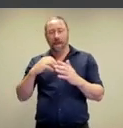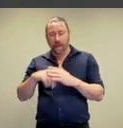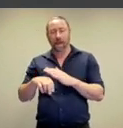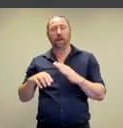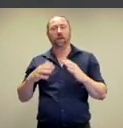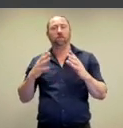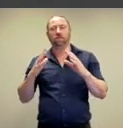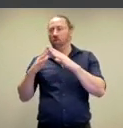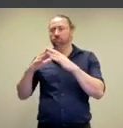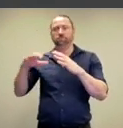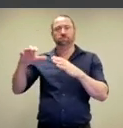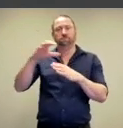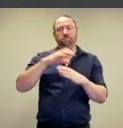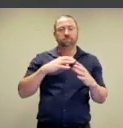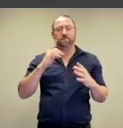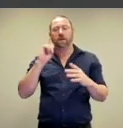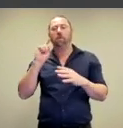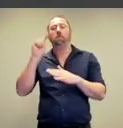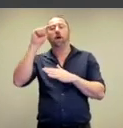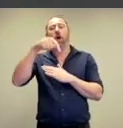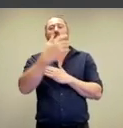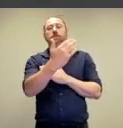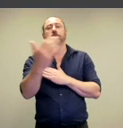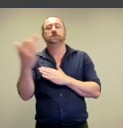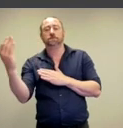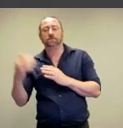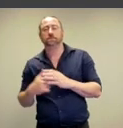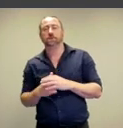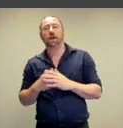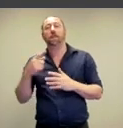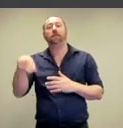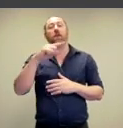in a collector's home and the audience